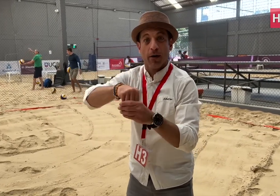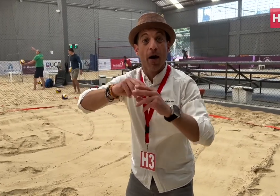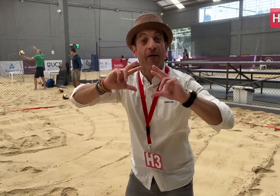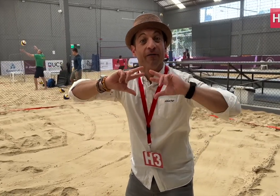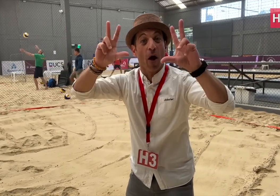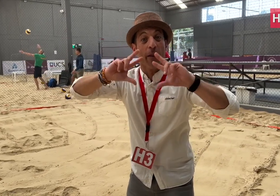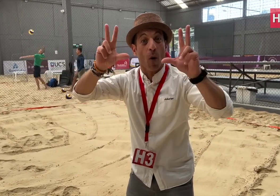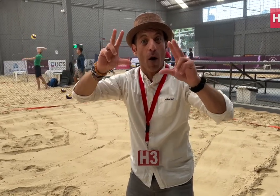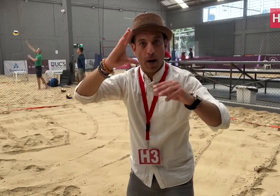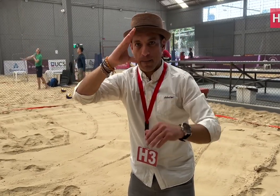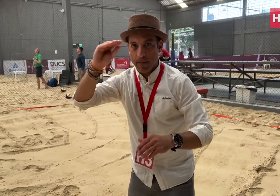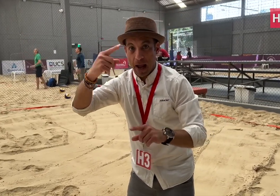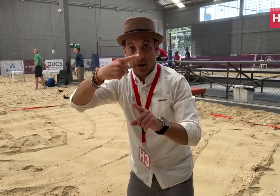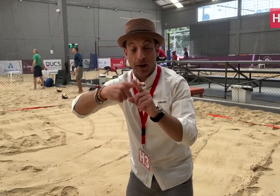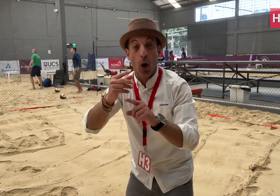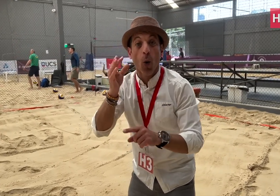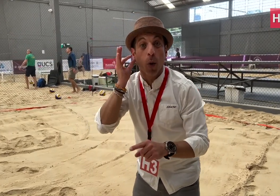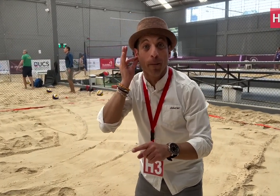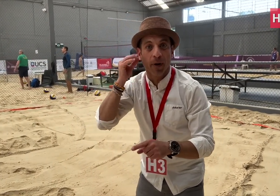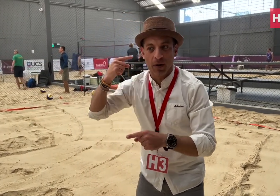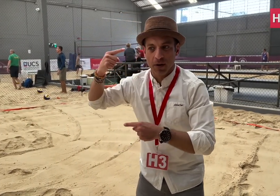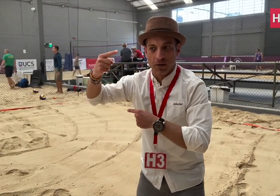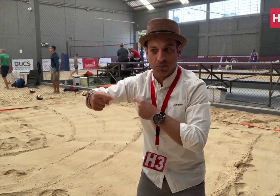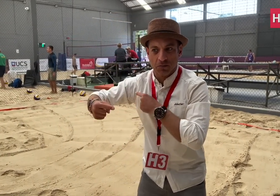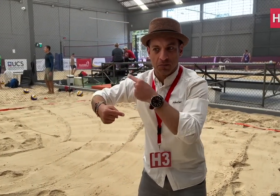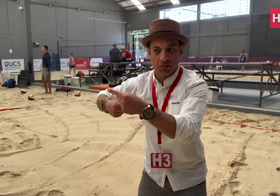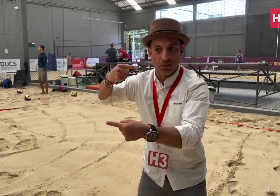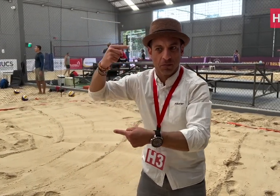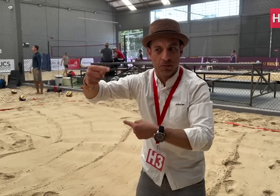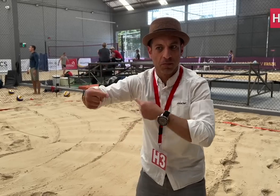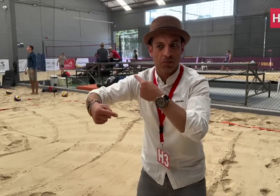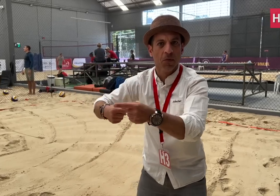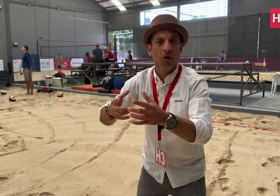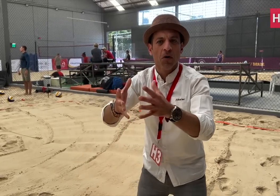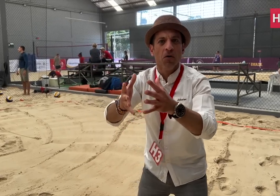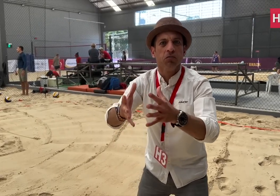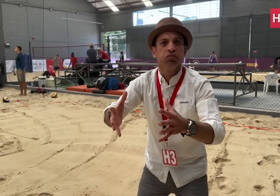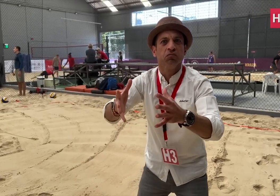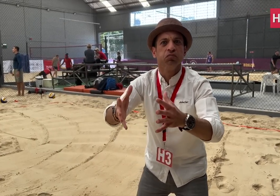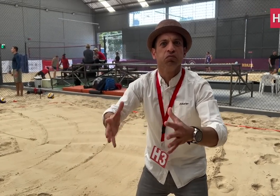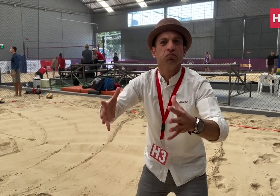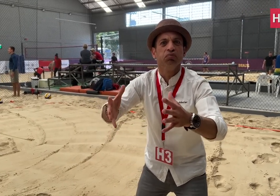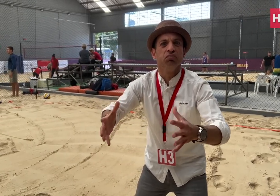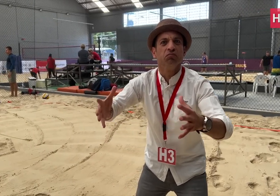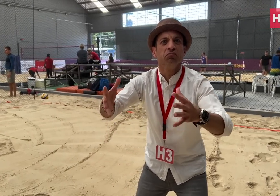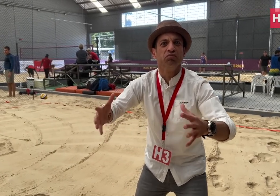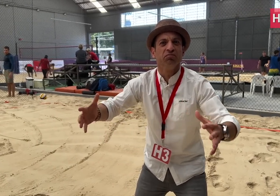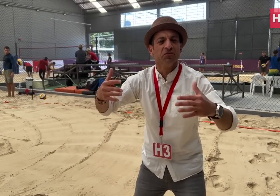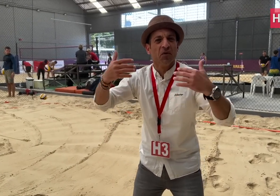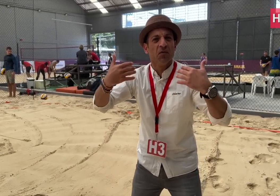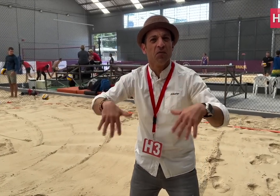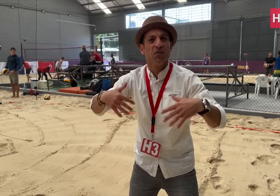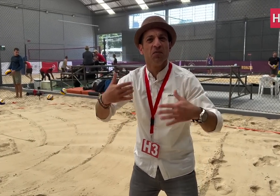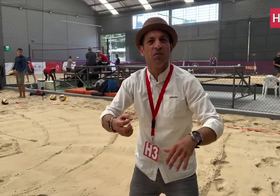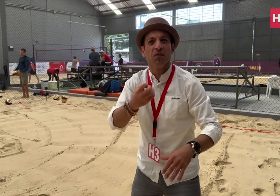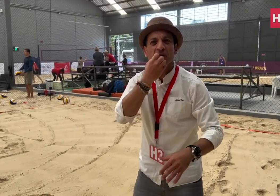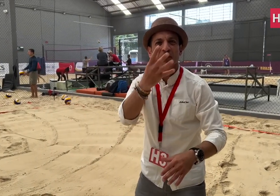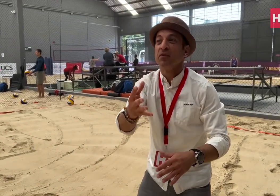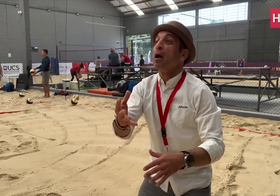for the first time, and has been increasing in popularity in every Summer Deaflympics since then.